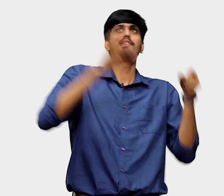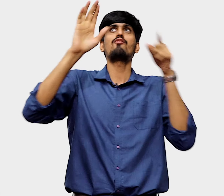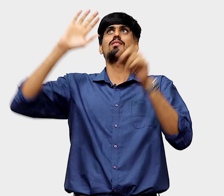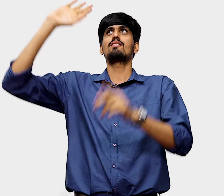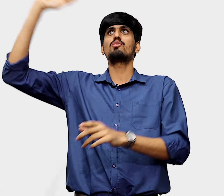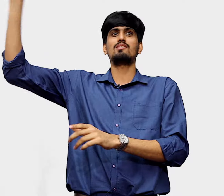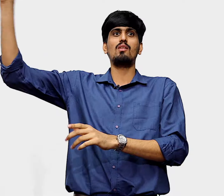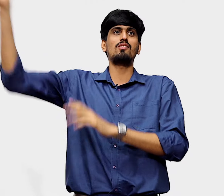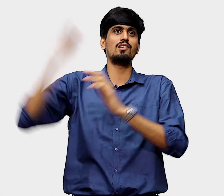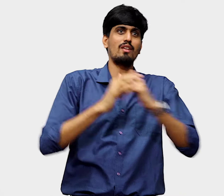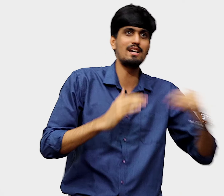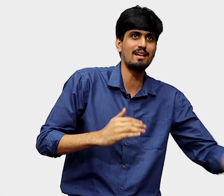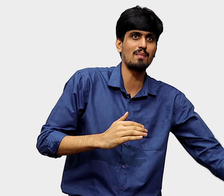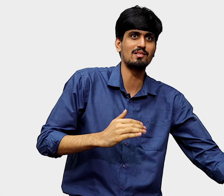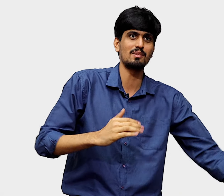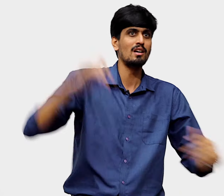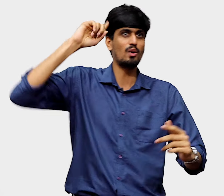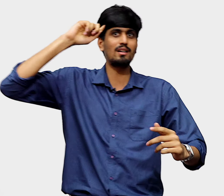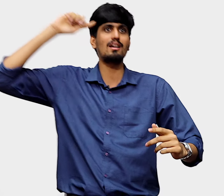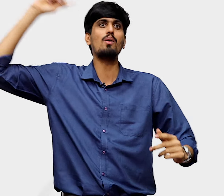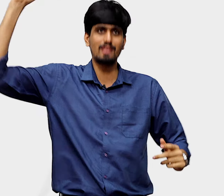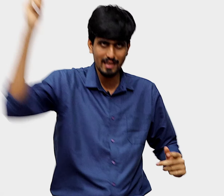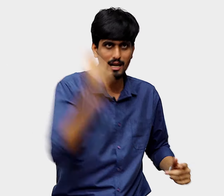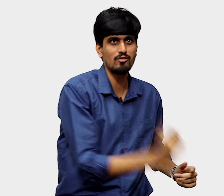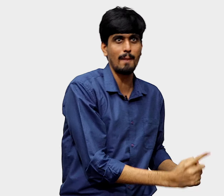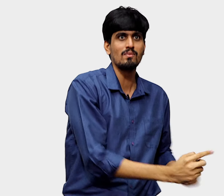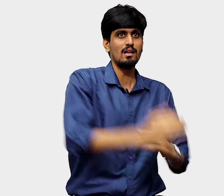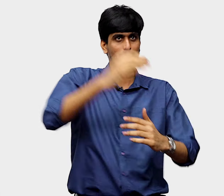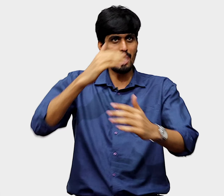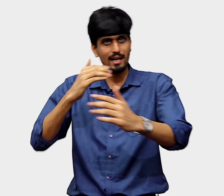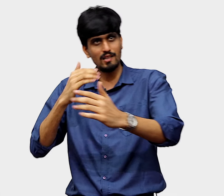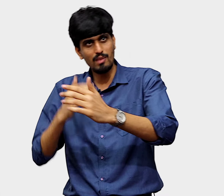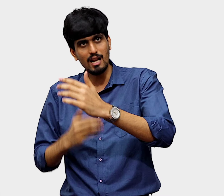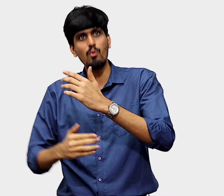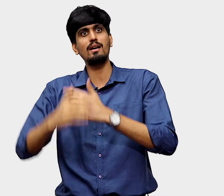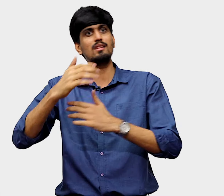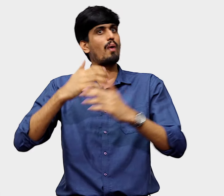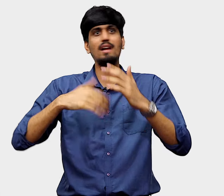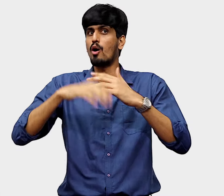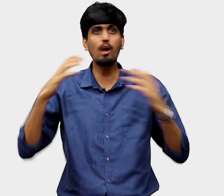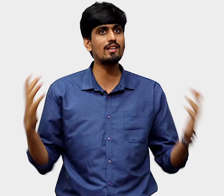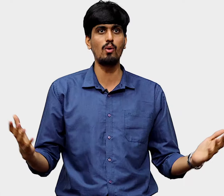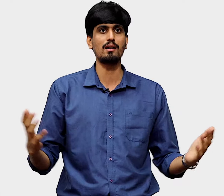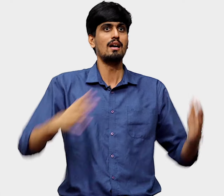therefore the rich westerner wants to destroy Indian dairy business. You understand how the thinking comes from. The market is merely working the way it's always worked.